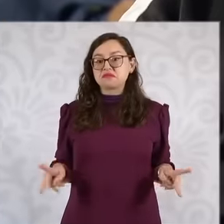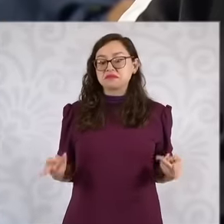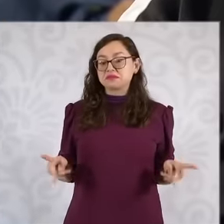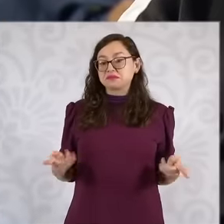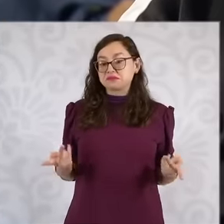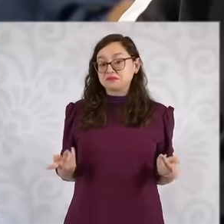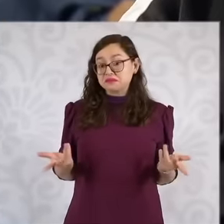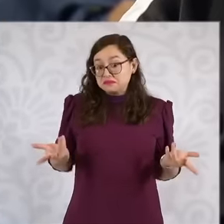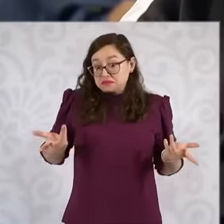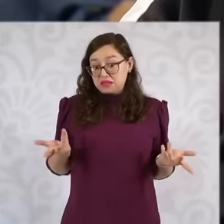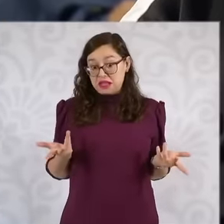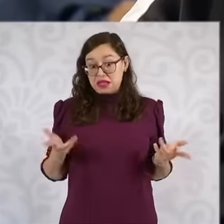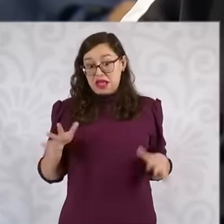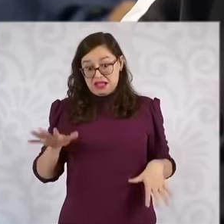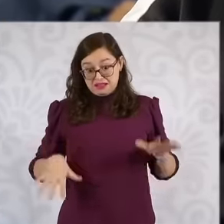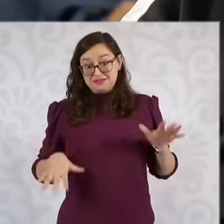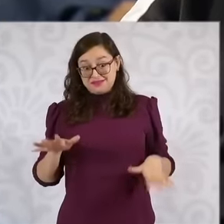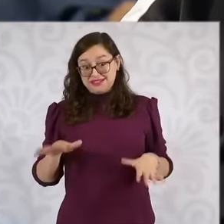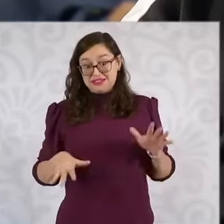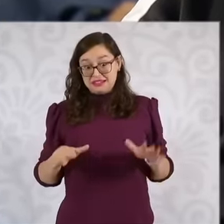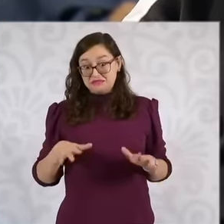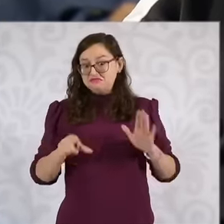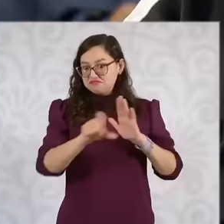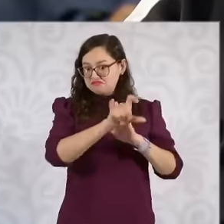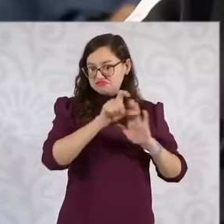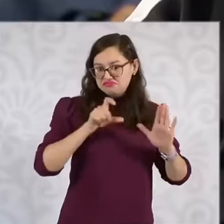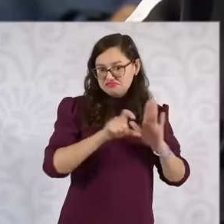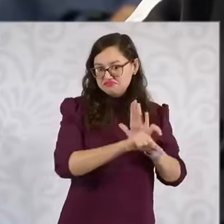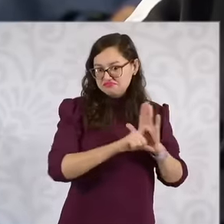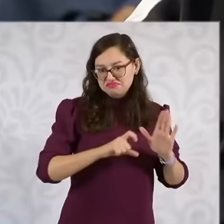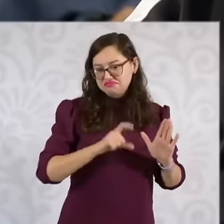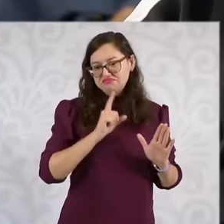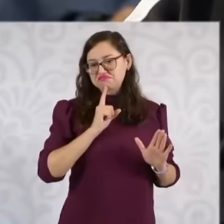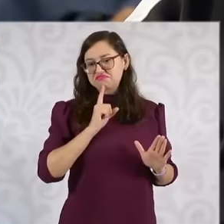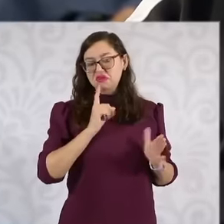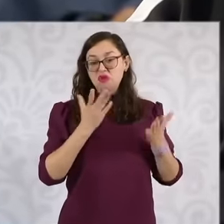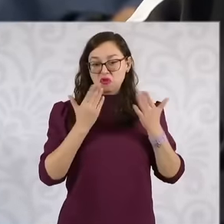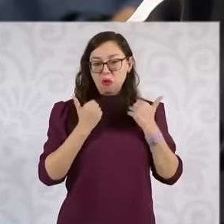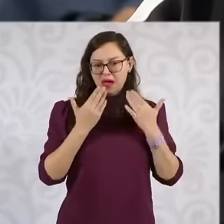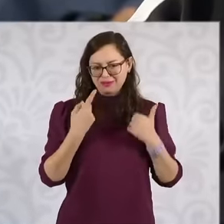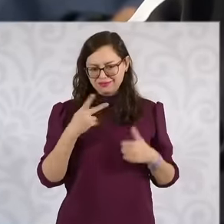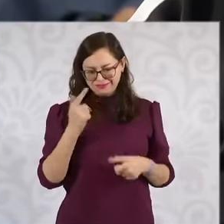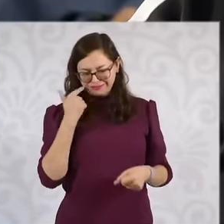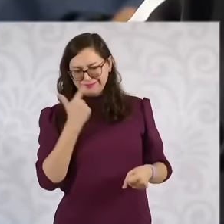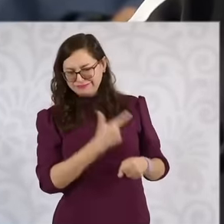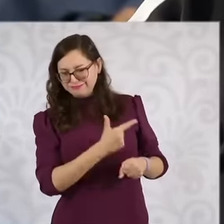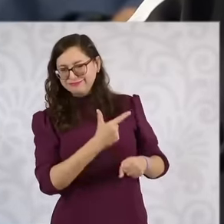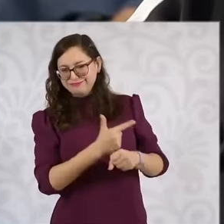everything they sell is labeled with warning seals But we know that they are fried foods